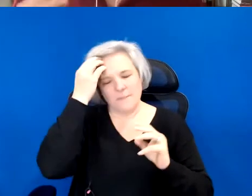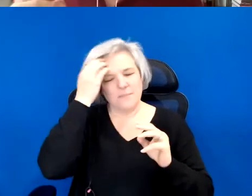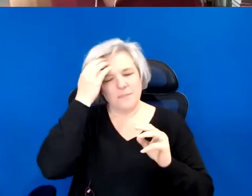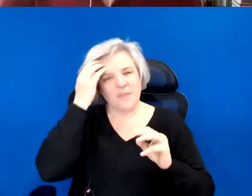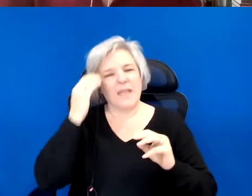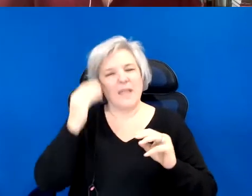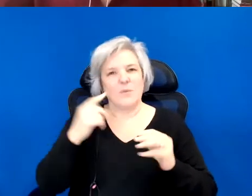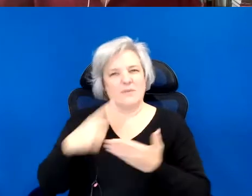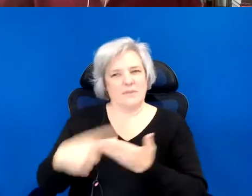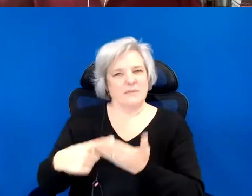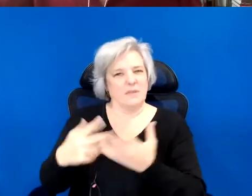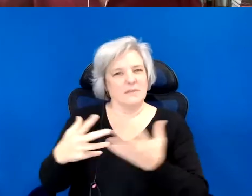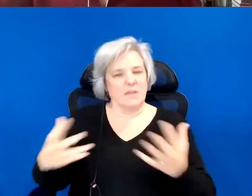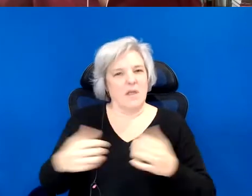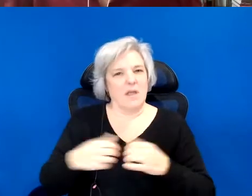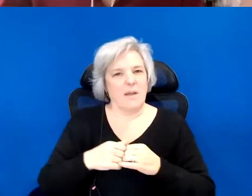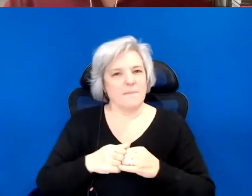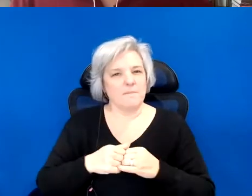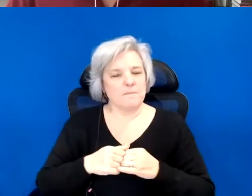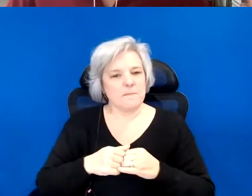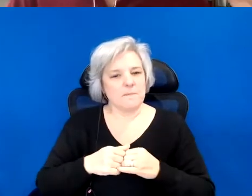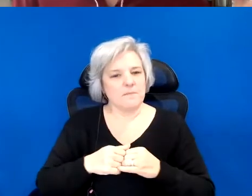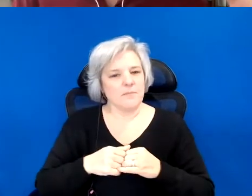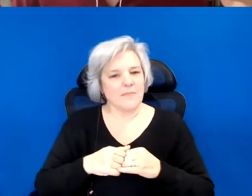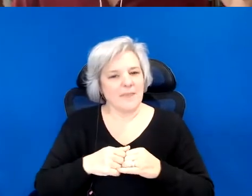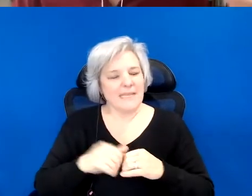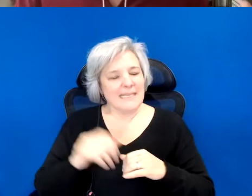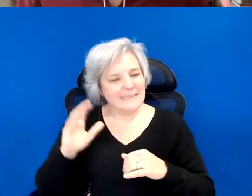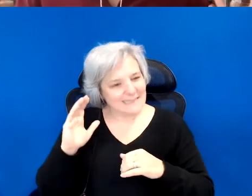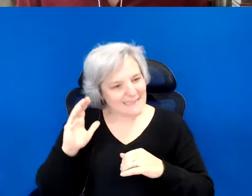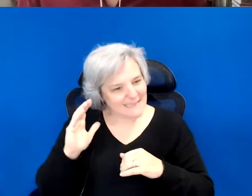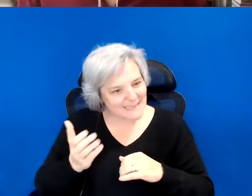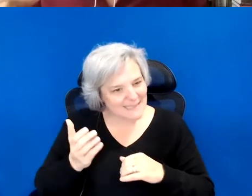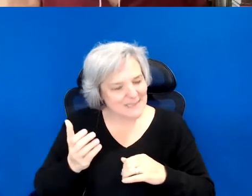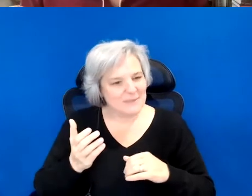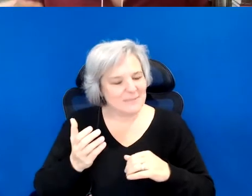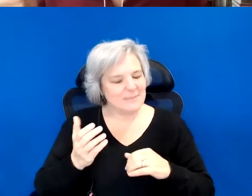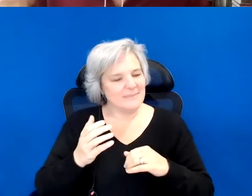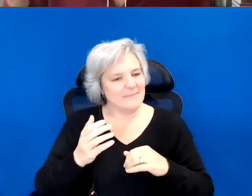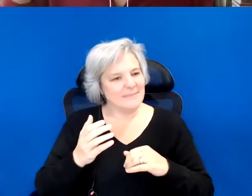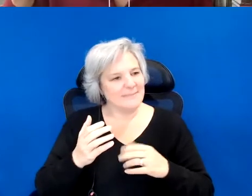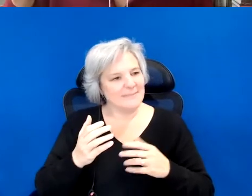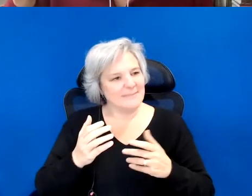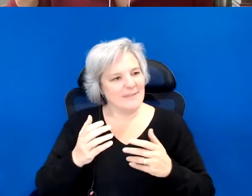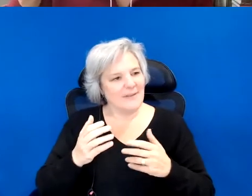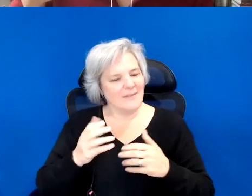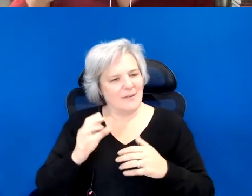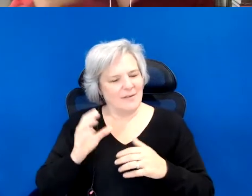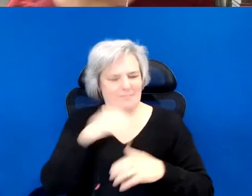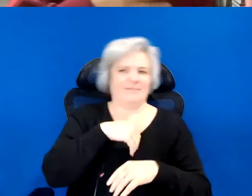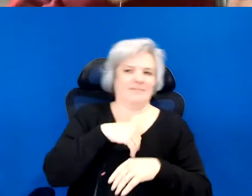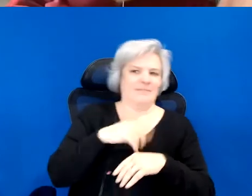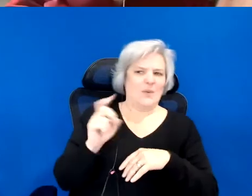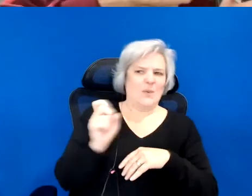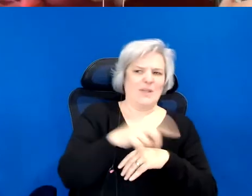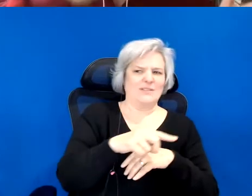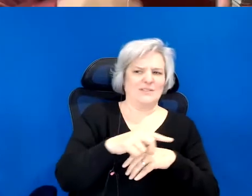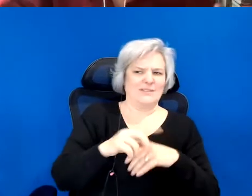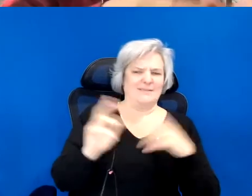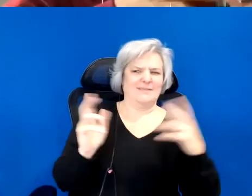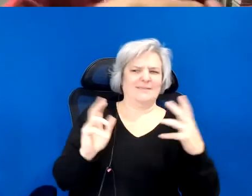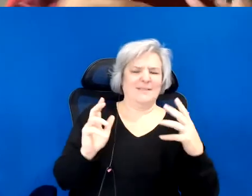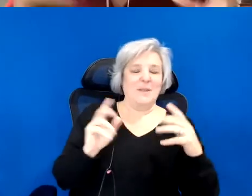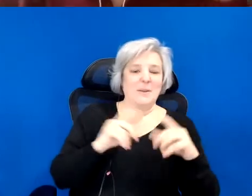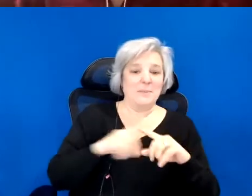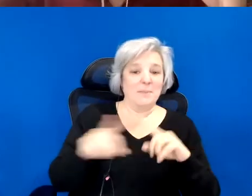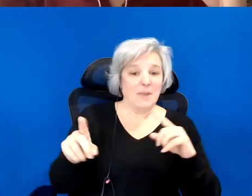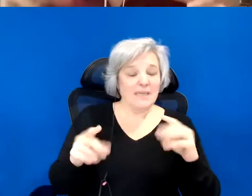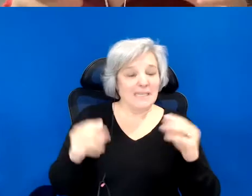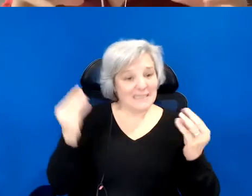it is, it seems like a stark question. It is kind of considering where we now.